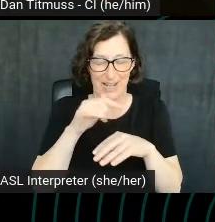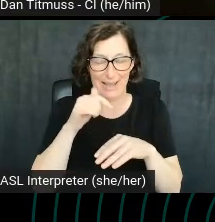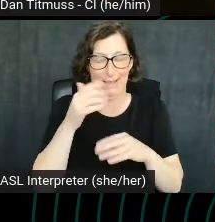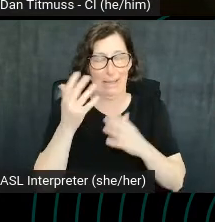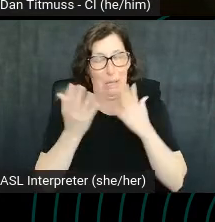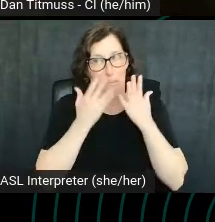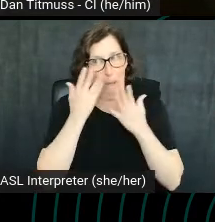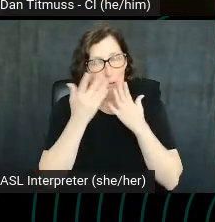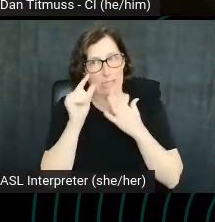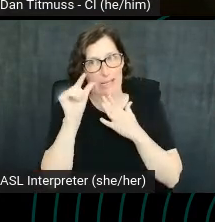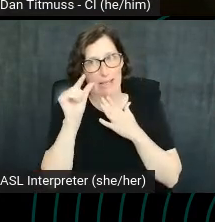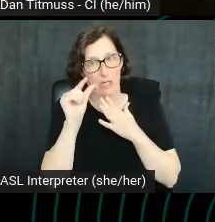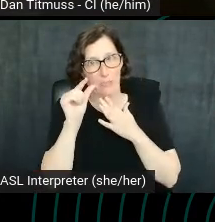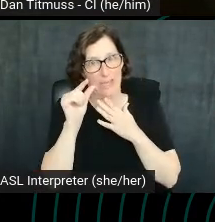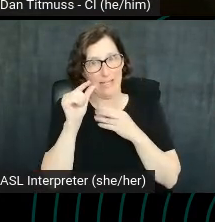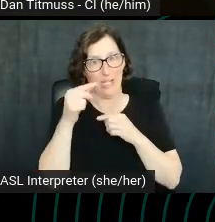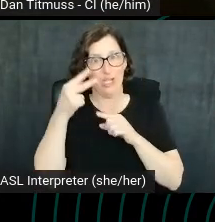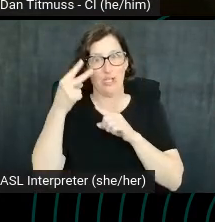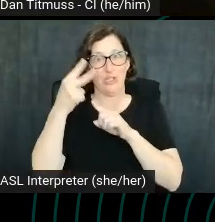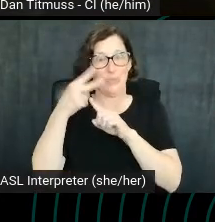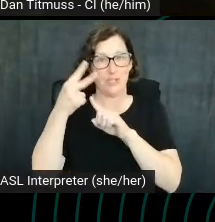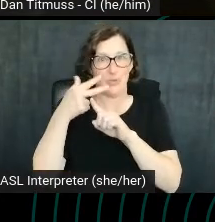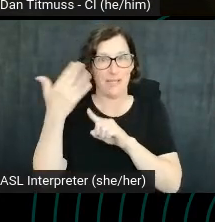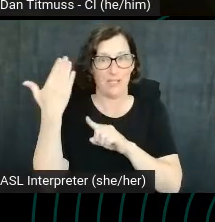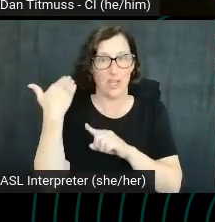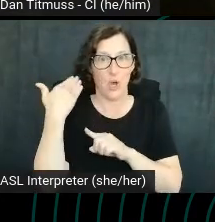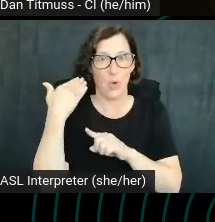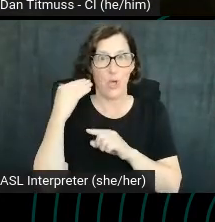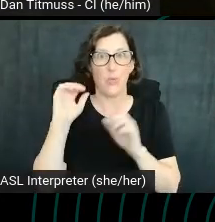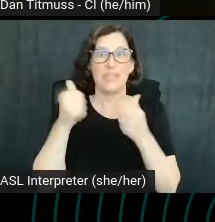it was Game of Thrones fan theories. I've always been like a big fan of Game of Thrones,